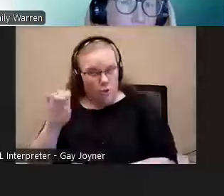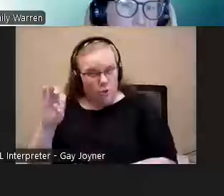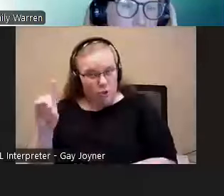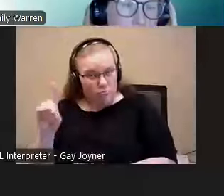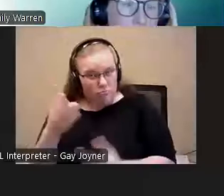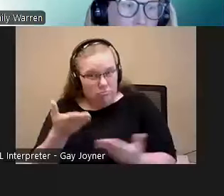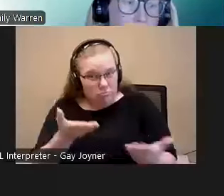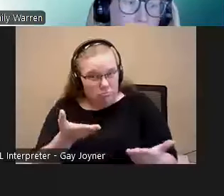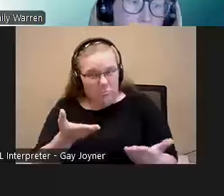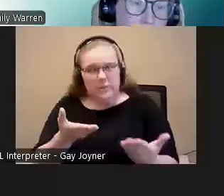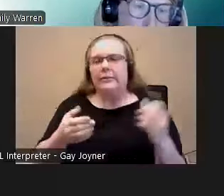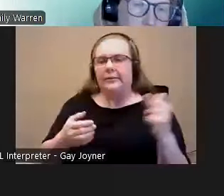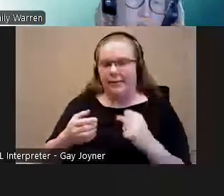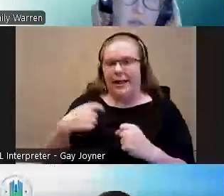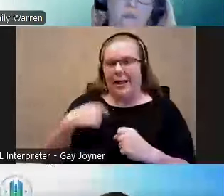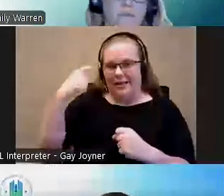I think this is what